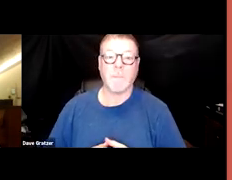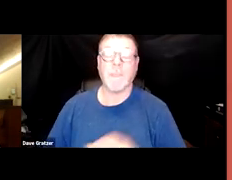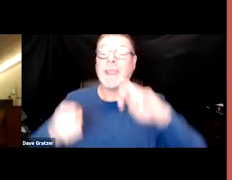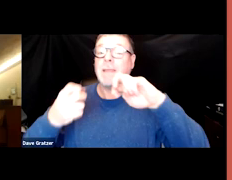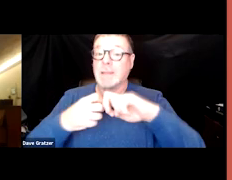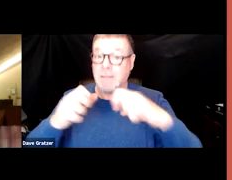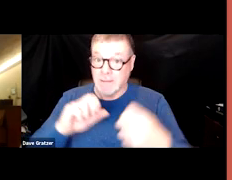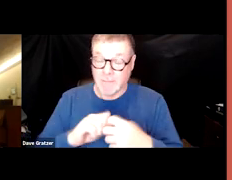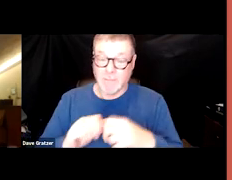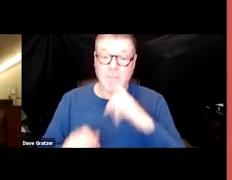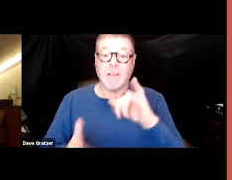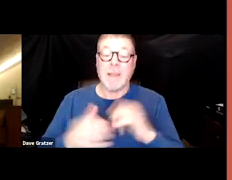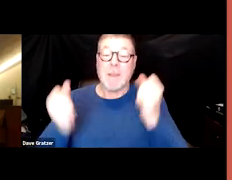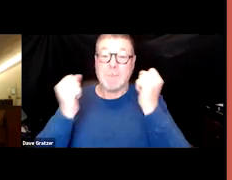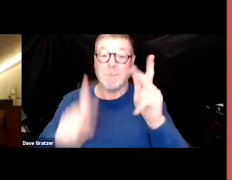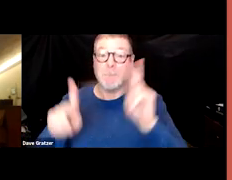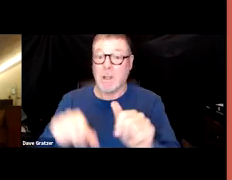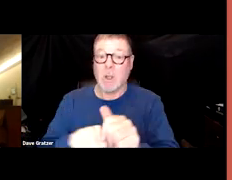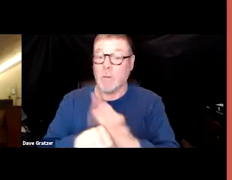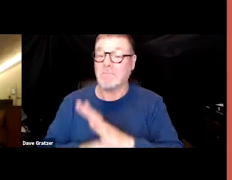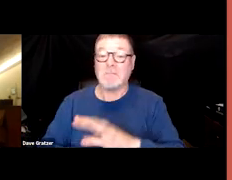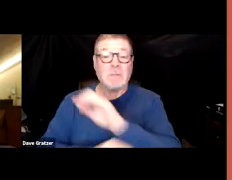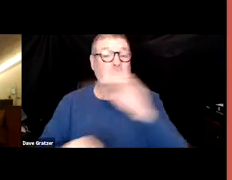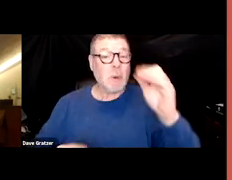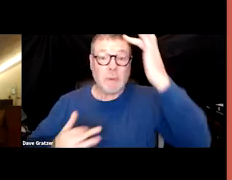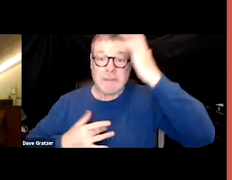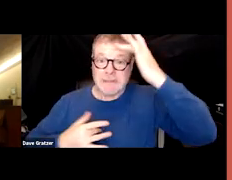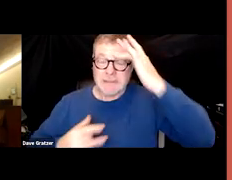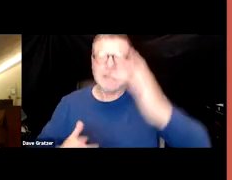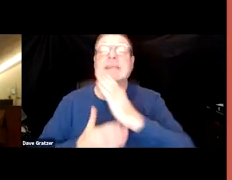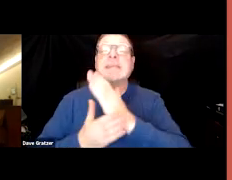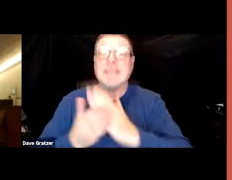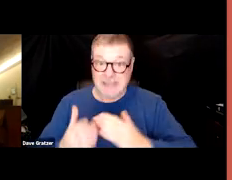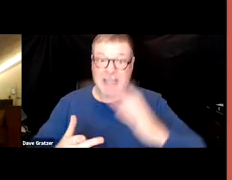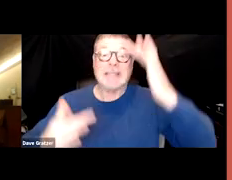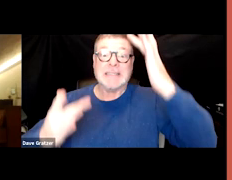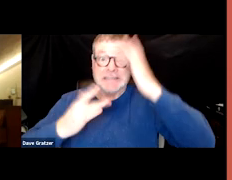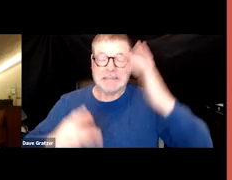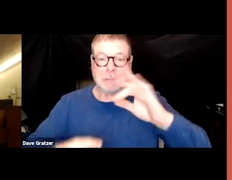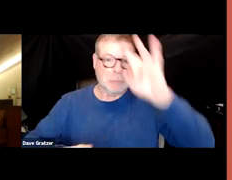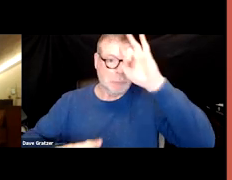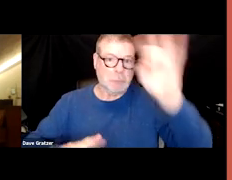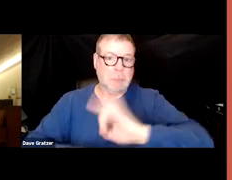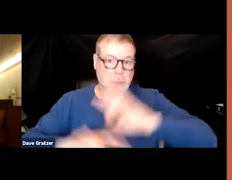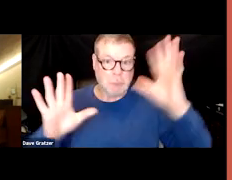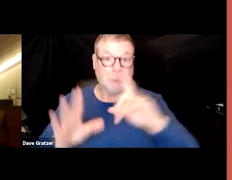is that a lot of people had COVID and had no symptoms and some had COVID and were acutely ill and ultimately died.